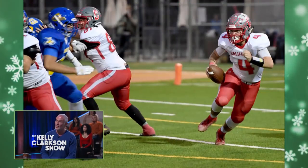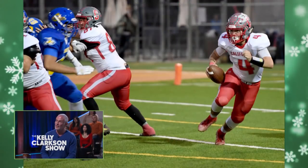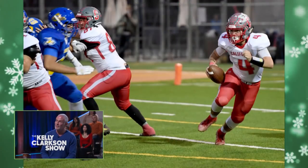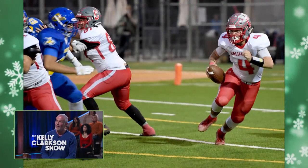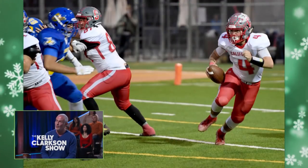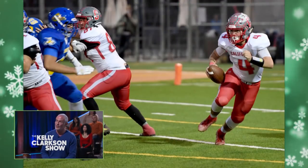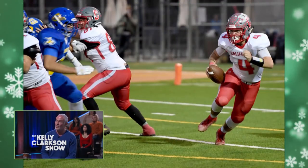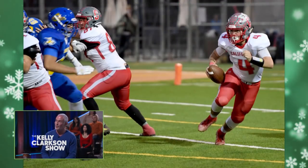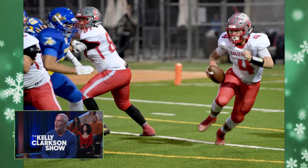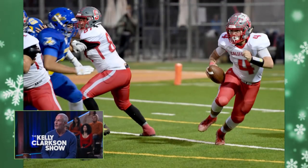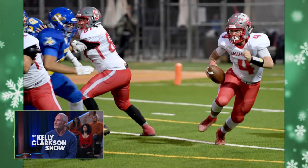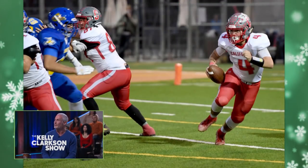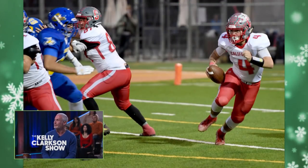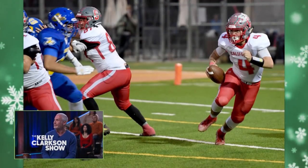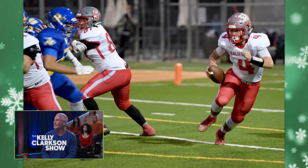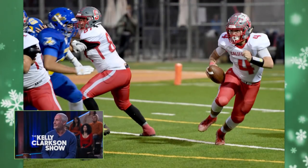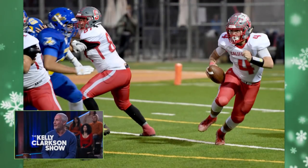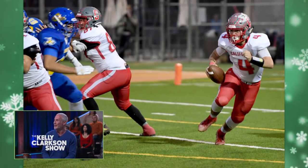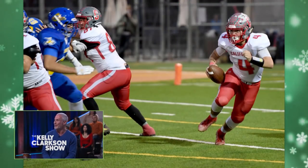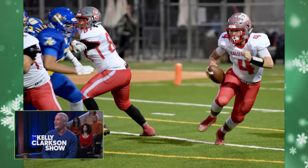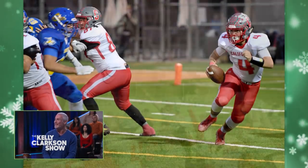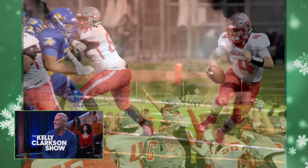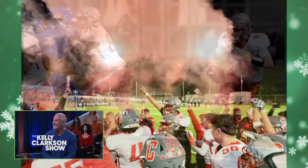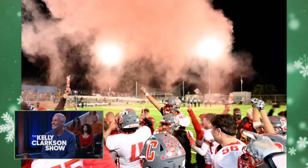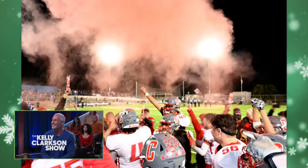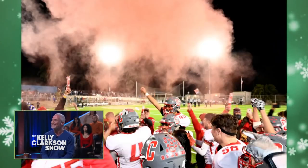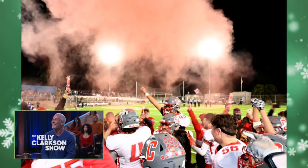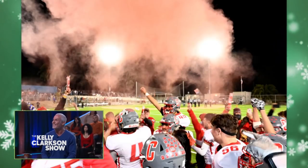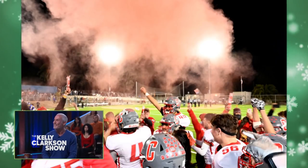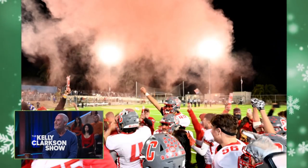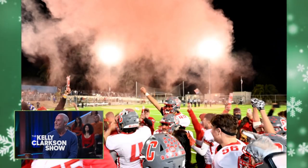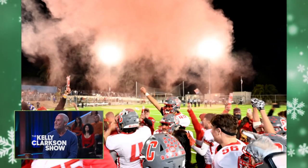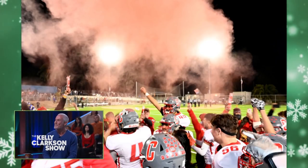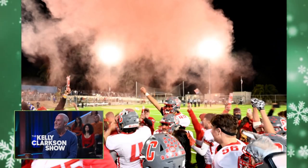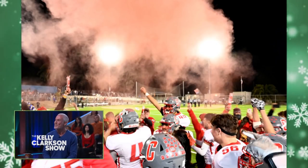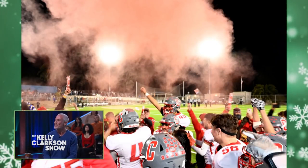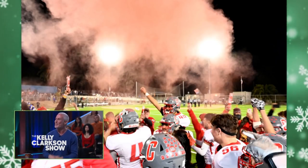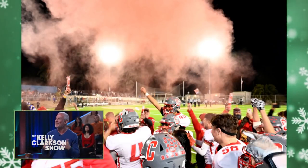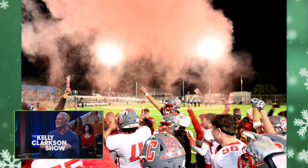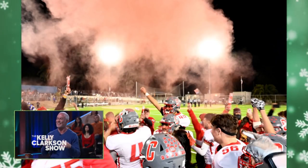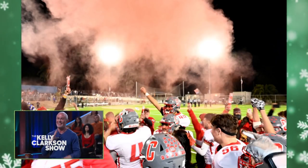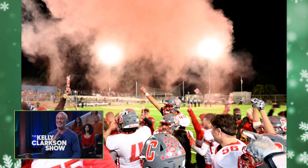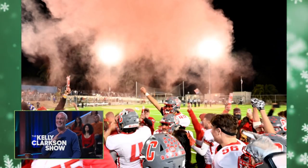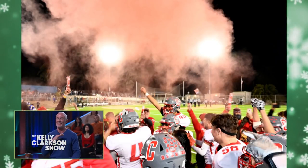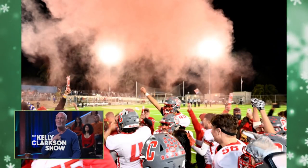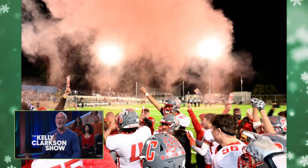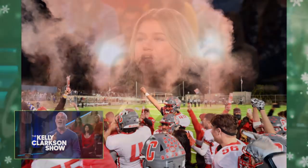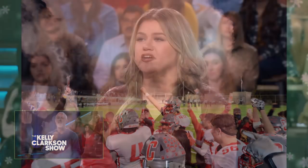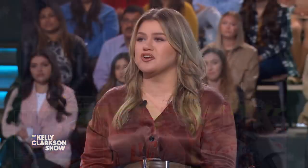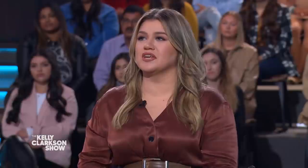and we just kept going. So it's been a great season. Oh my gosh. Well, here's the thing I wanna tell you right now, Trevin,